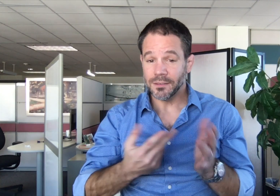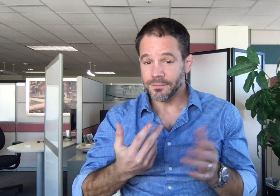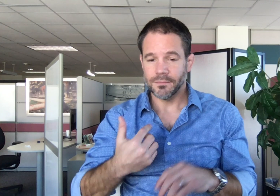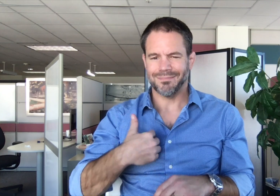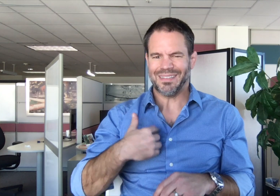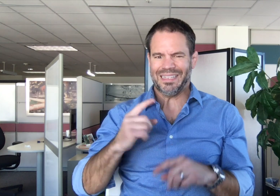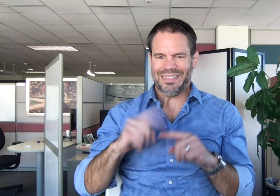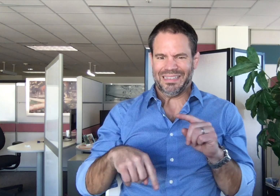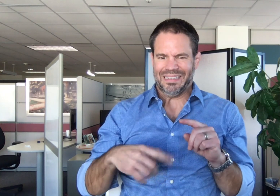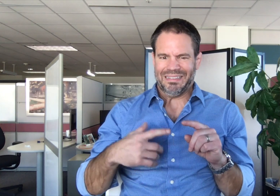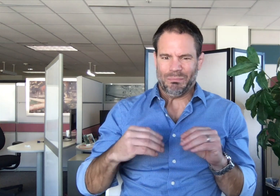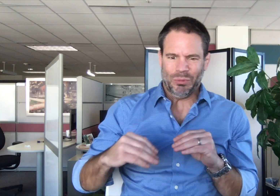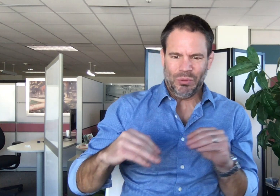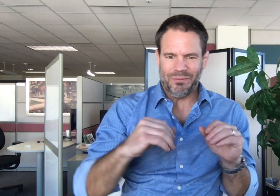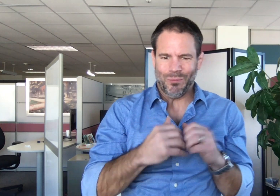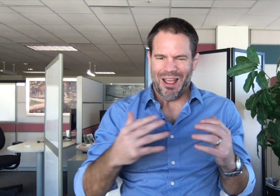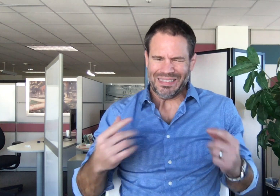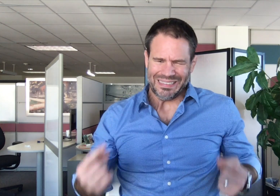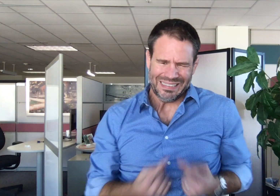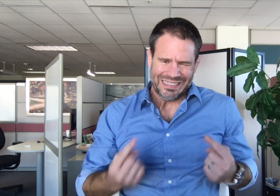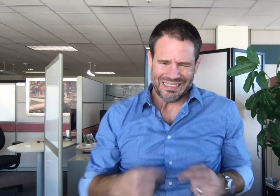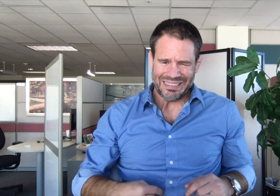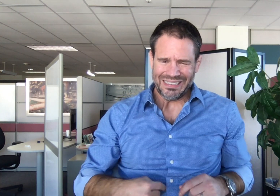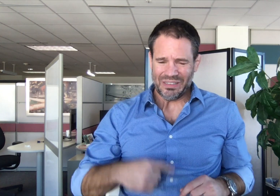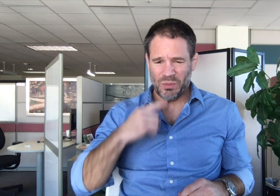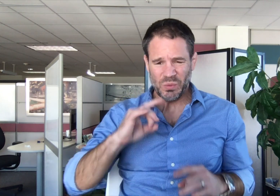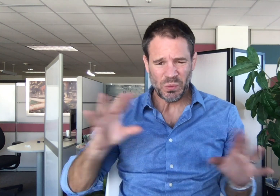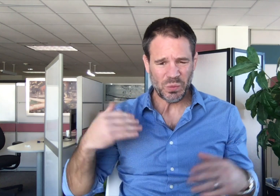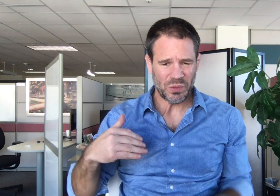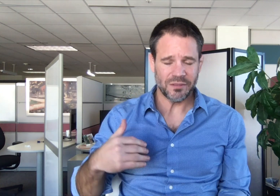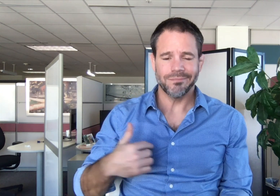I could not move without severe abdominal pain.